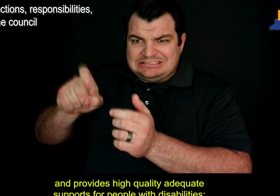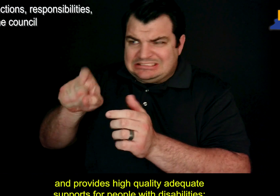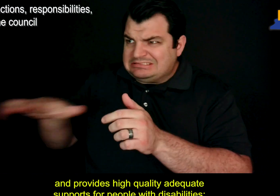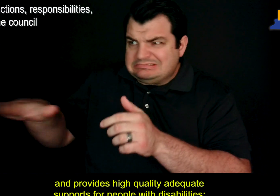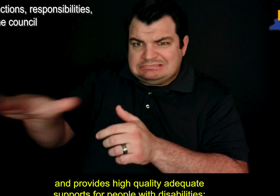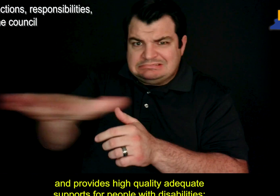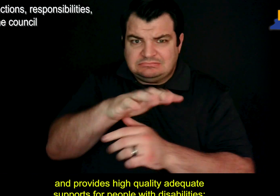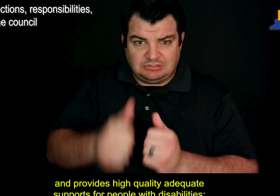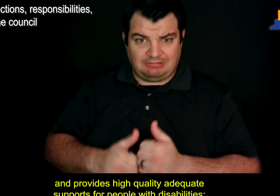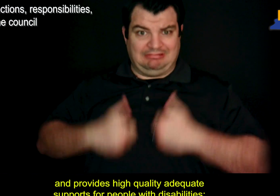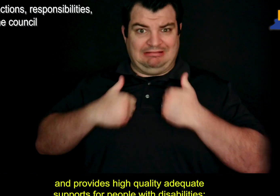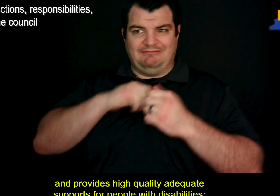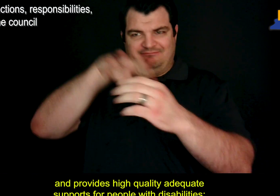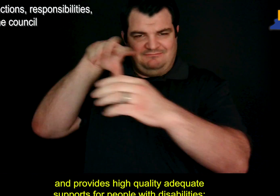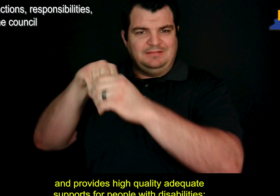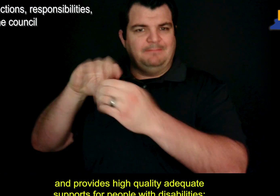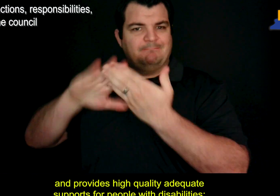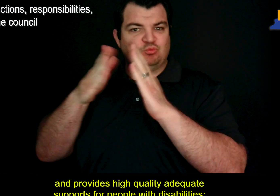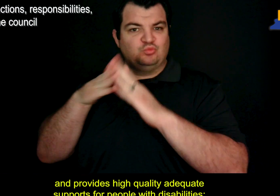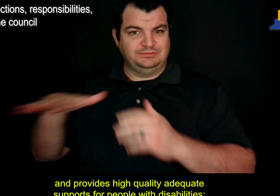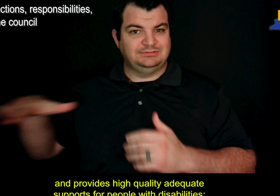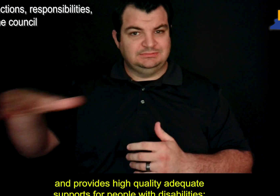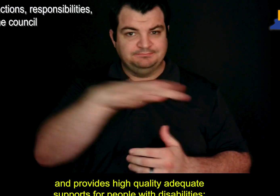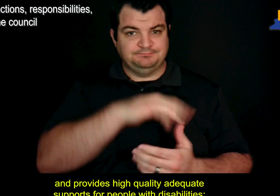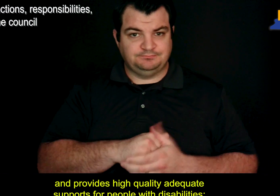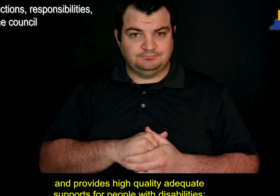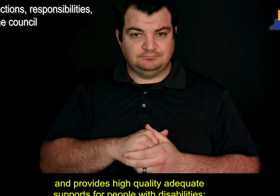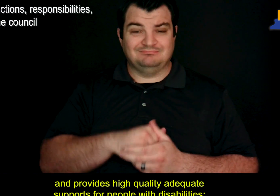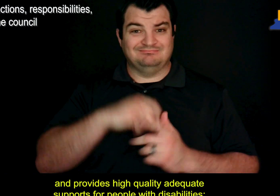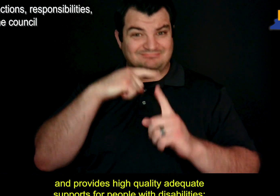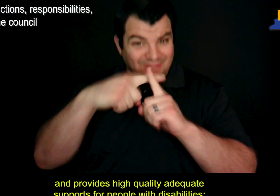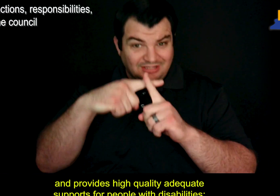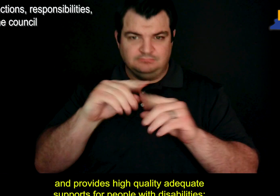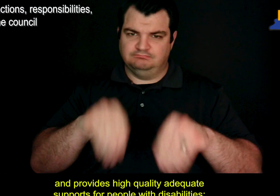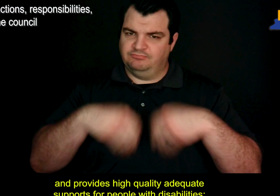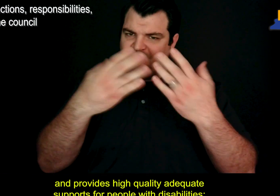and provides high quality adequate supports for people with disabilities;